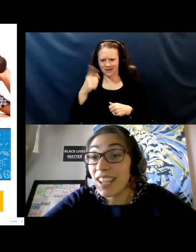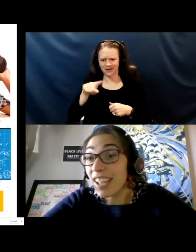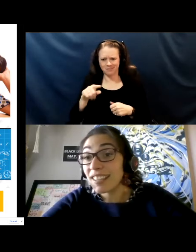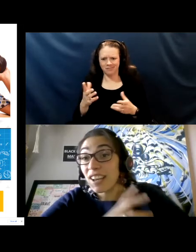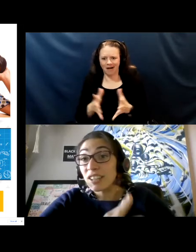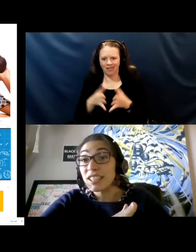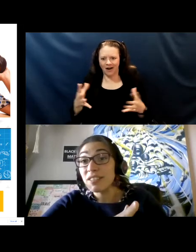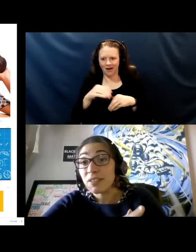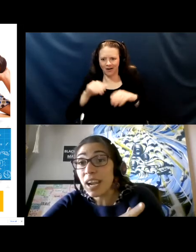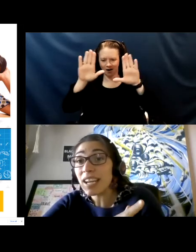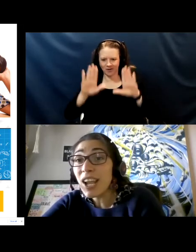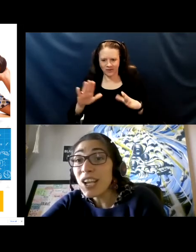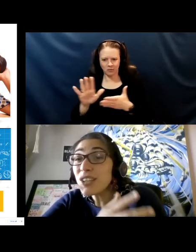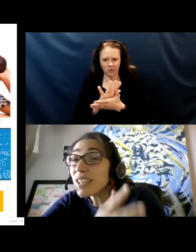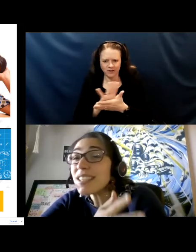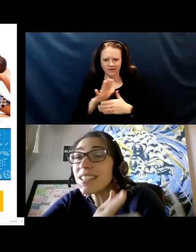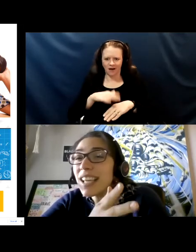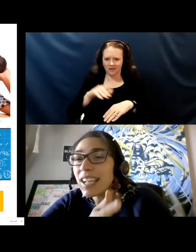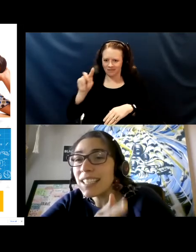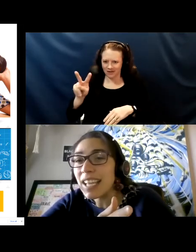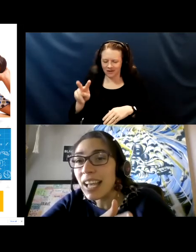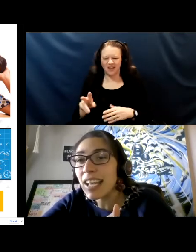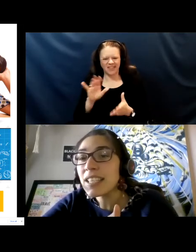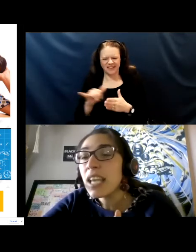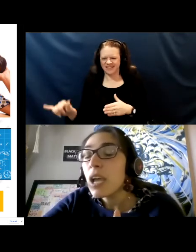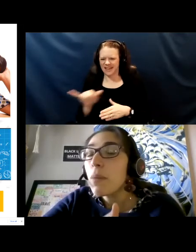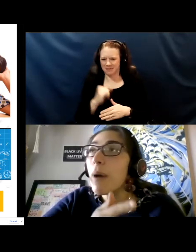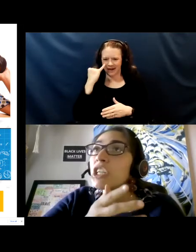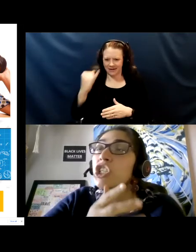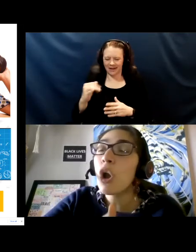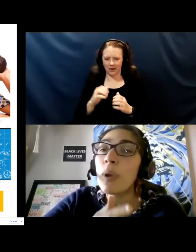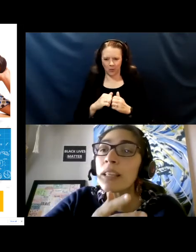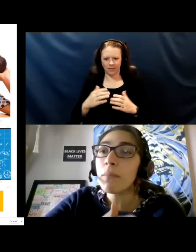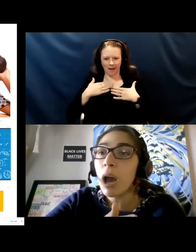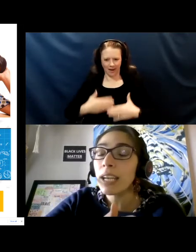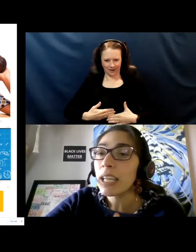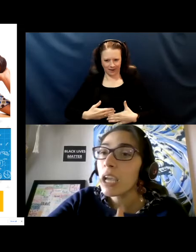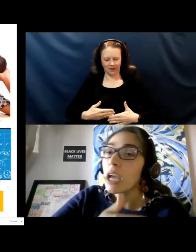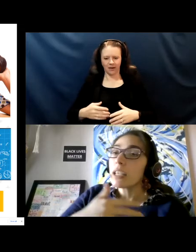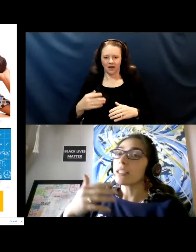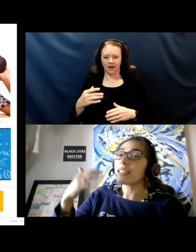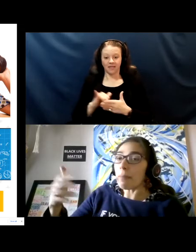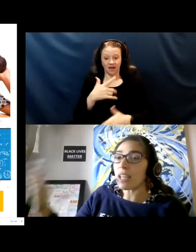and on TV, right? So this is the idea is by showing the body something